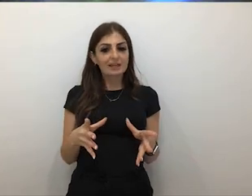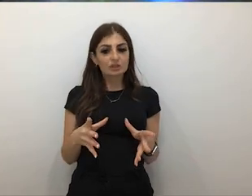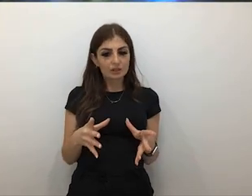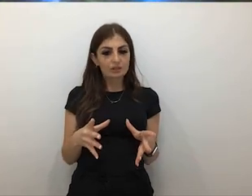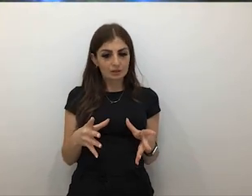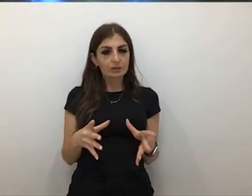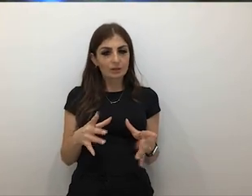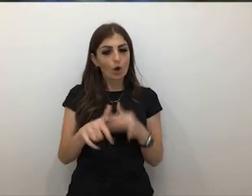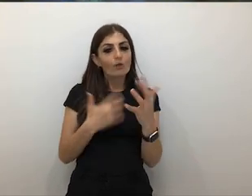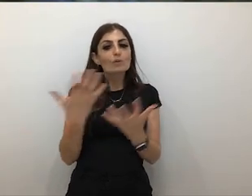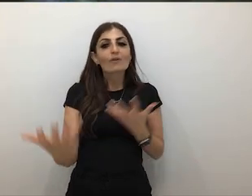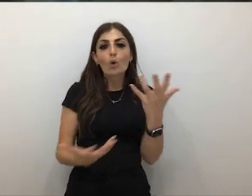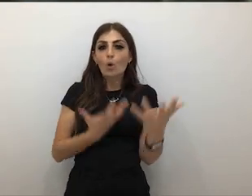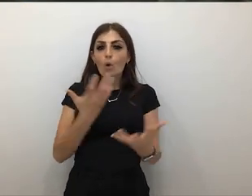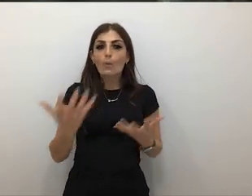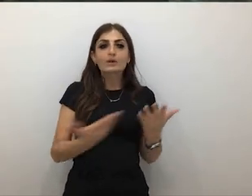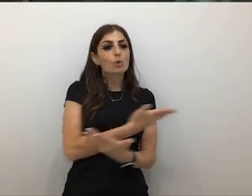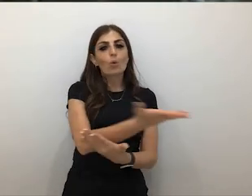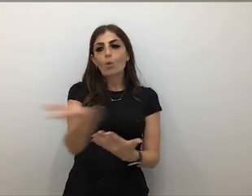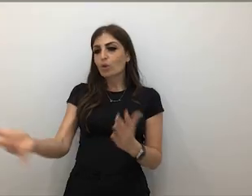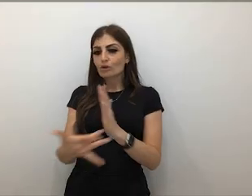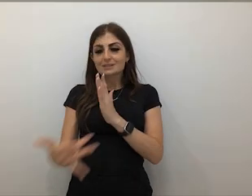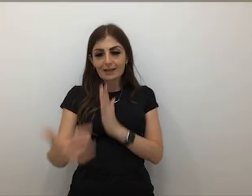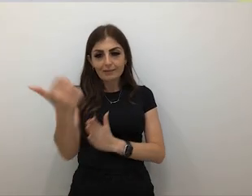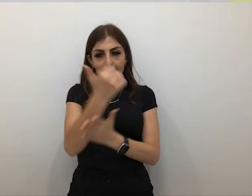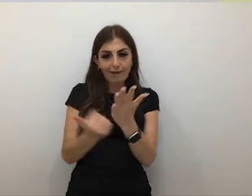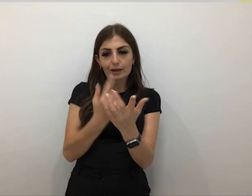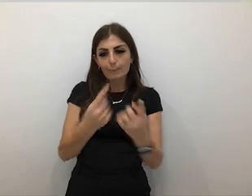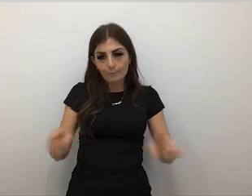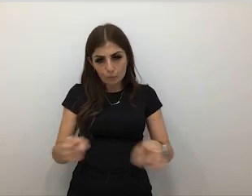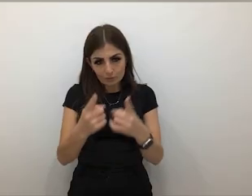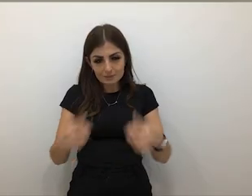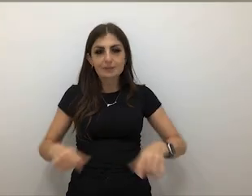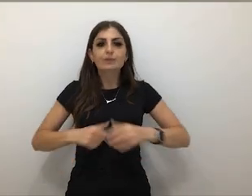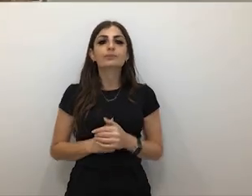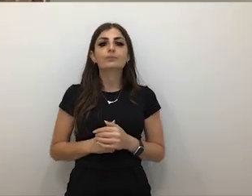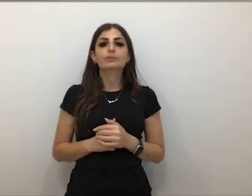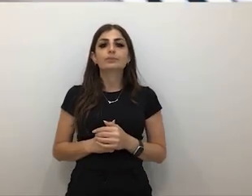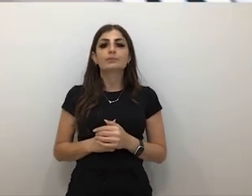performance across tech, art, music. And we've got Joel Van Moore, also known as Vans The Omega,